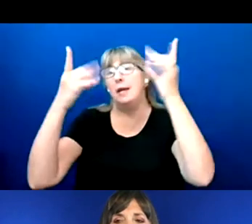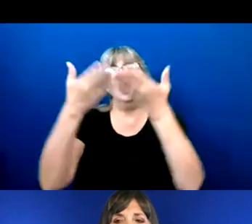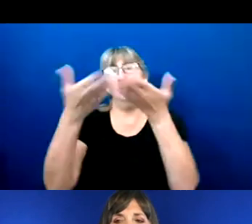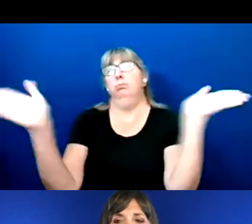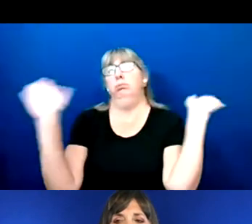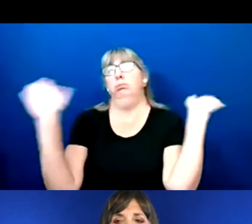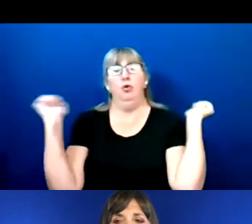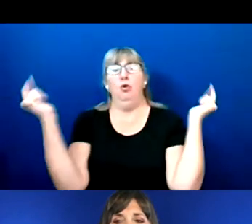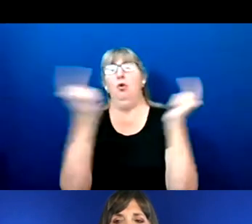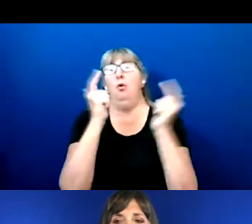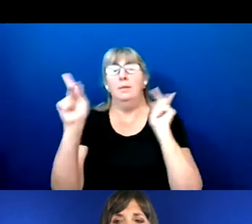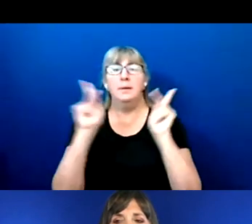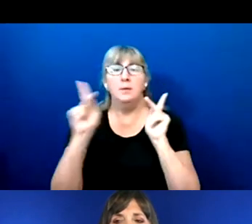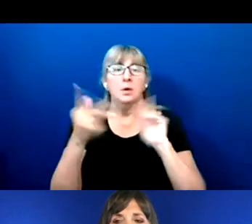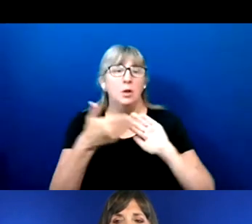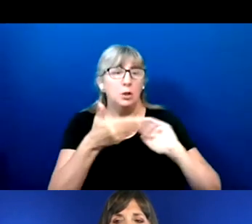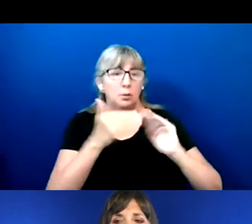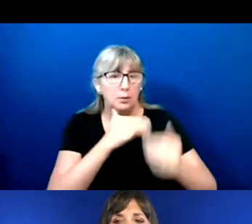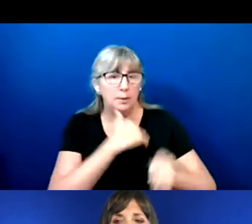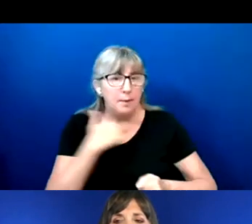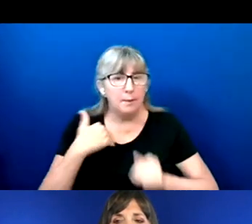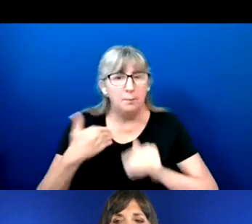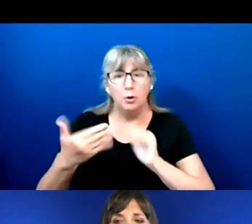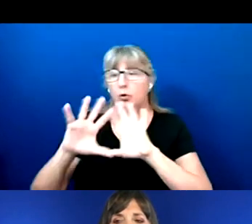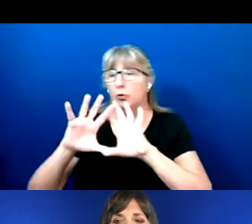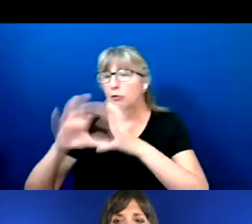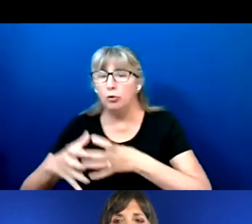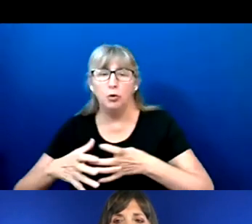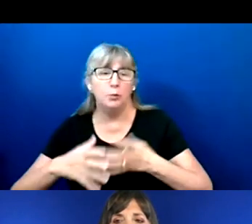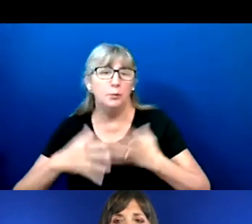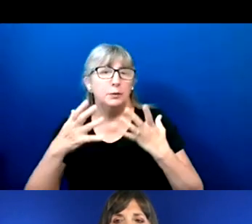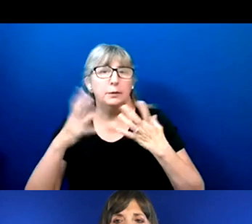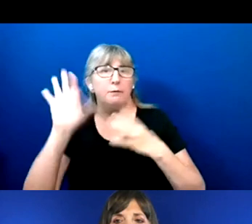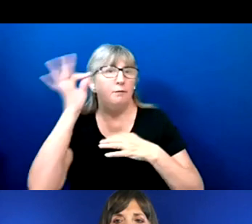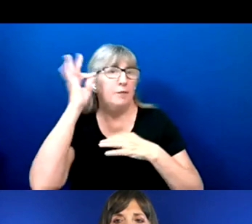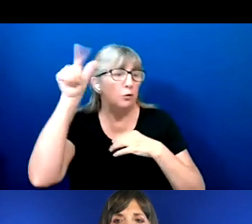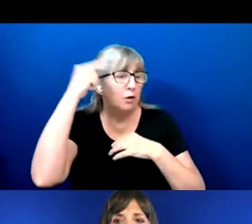community groups educating, whether it's Federal Government, whether it's a local government,